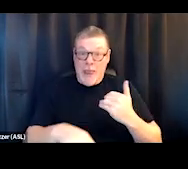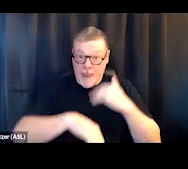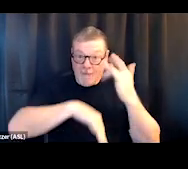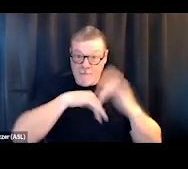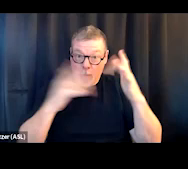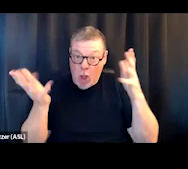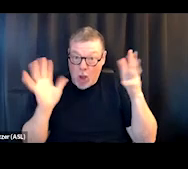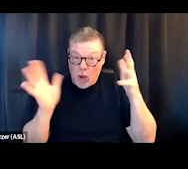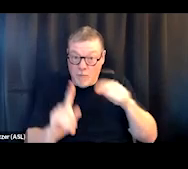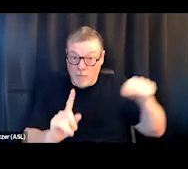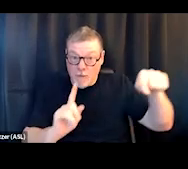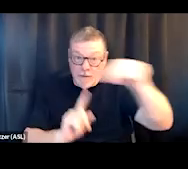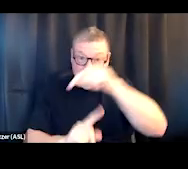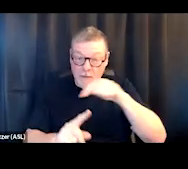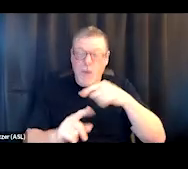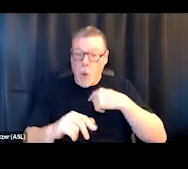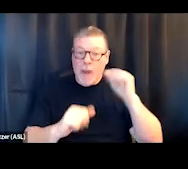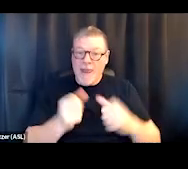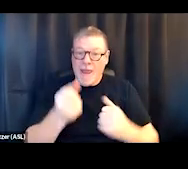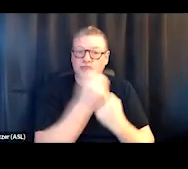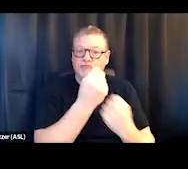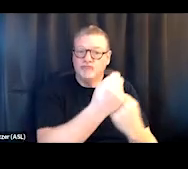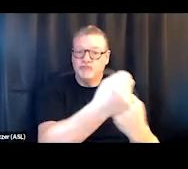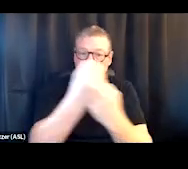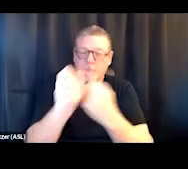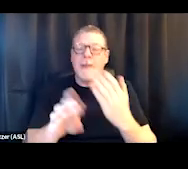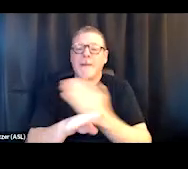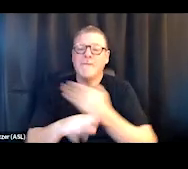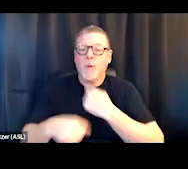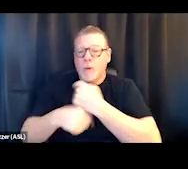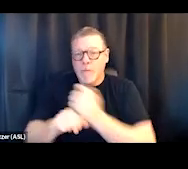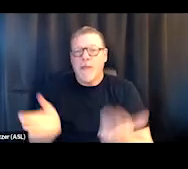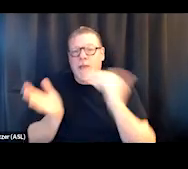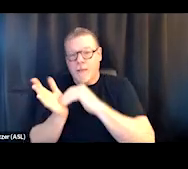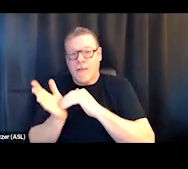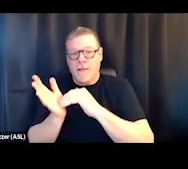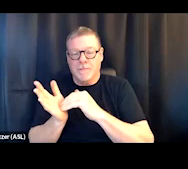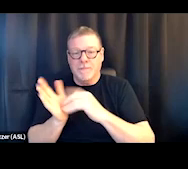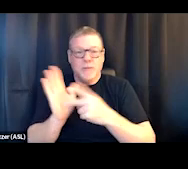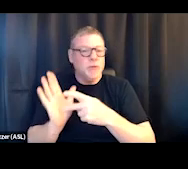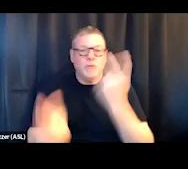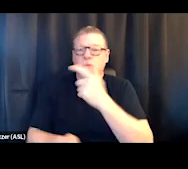that maybe we can enhance before we create it ourselves and develop our own kingdom.